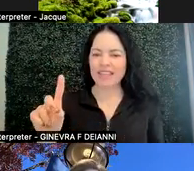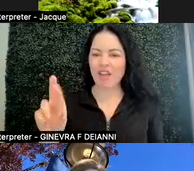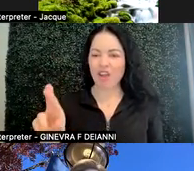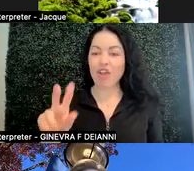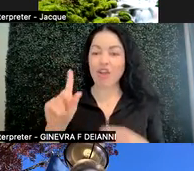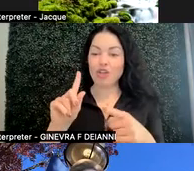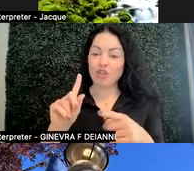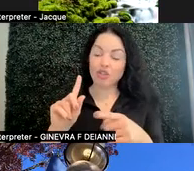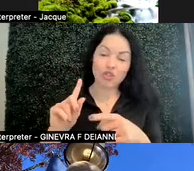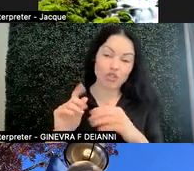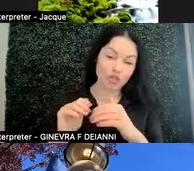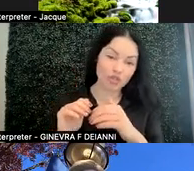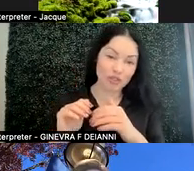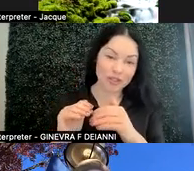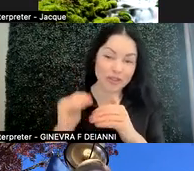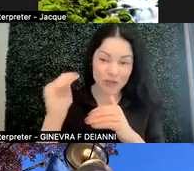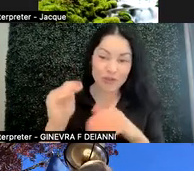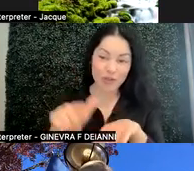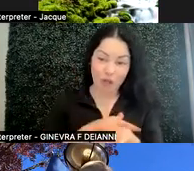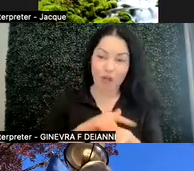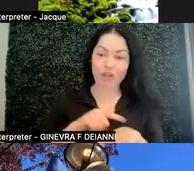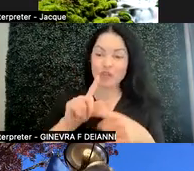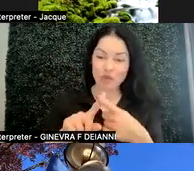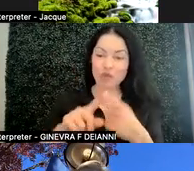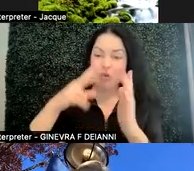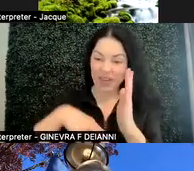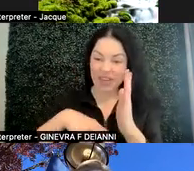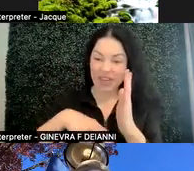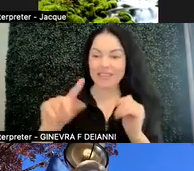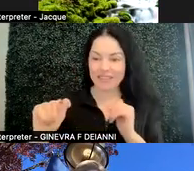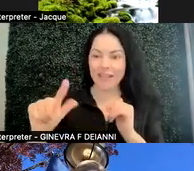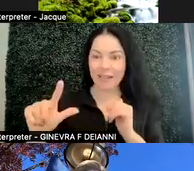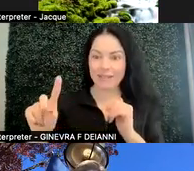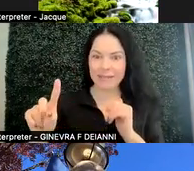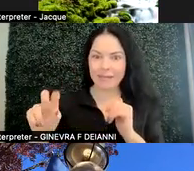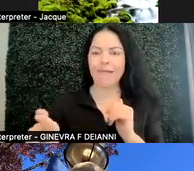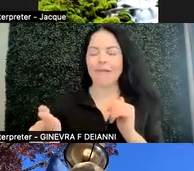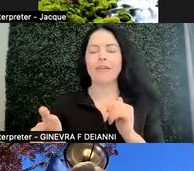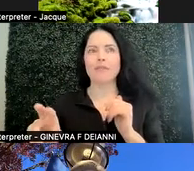So we're going to talk about how to support your students, all your students, in being able to access